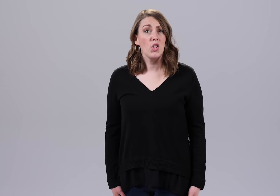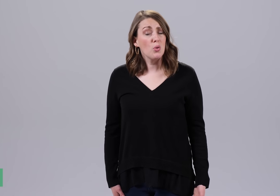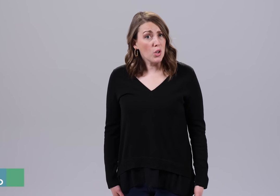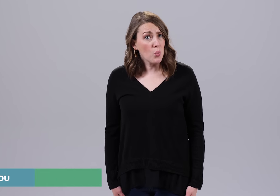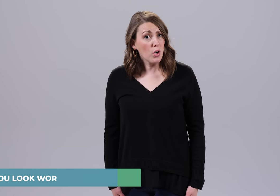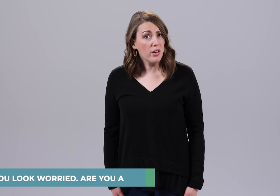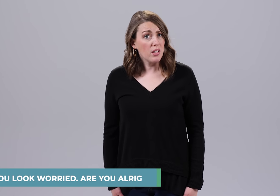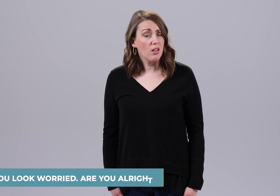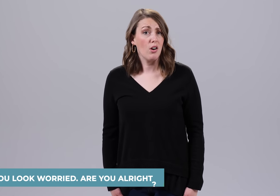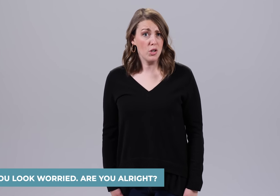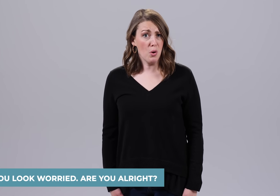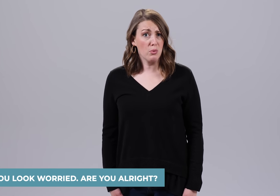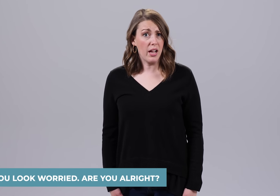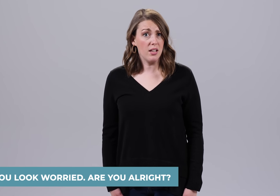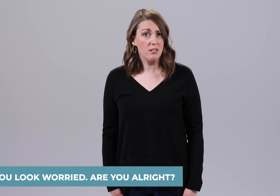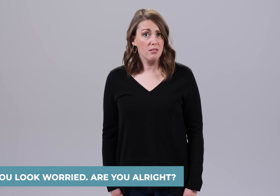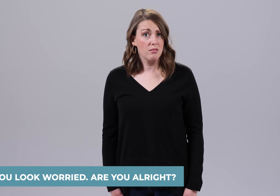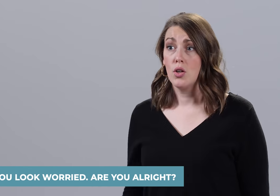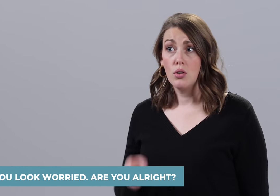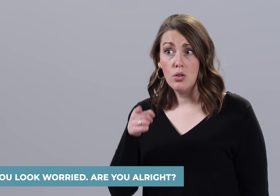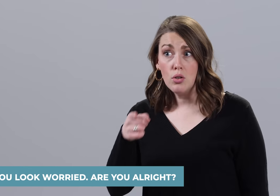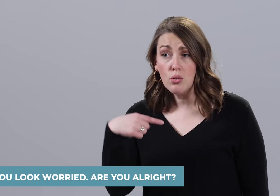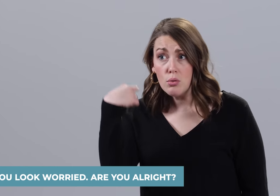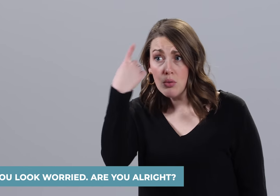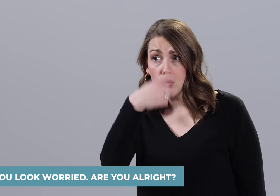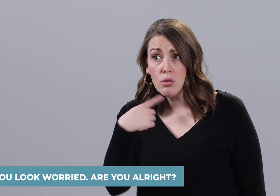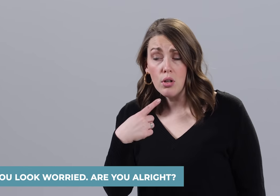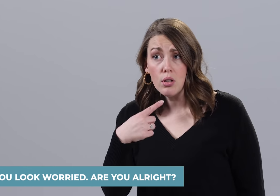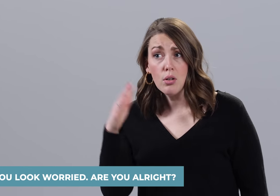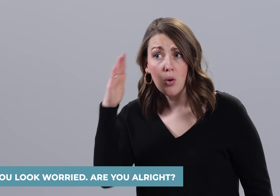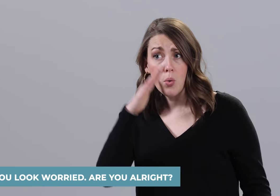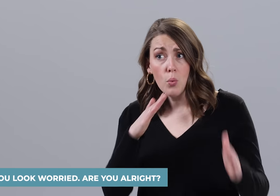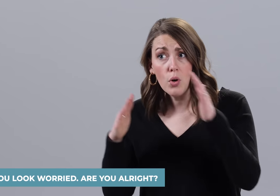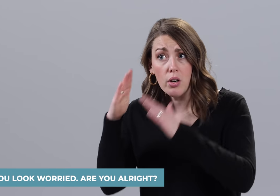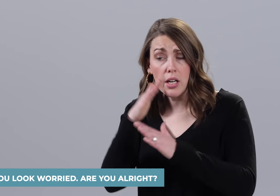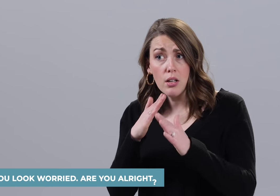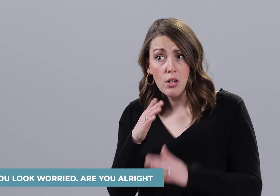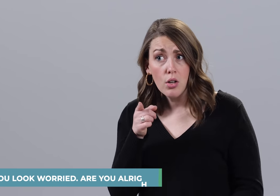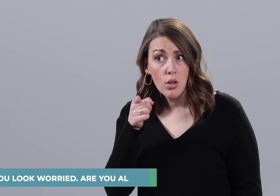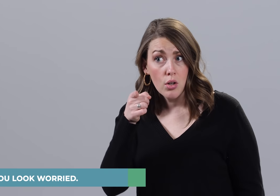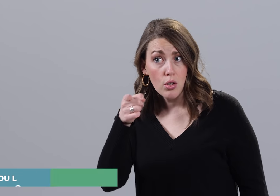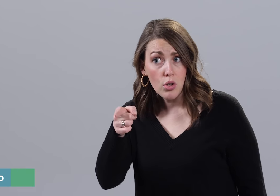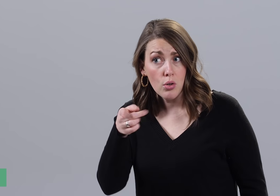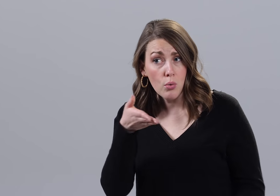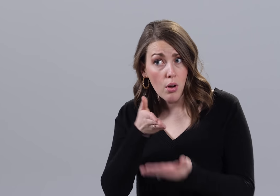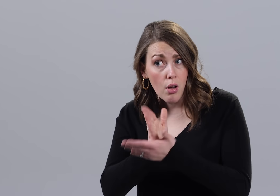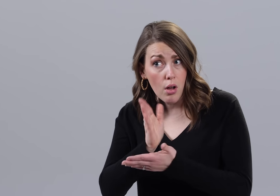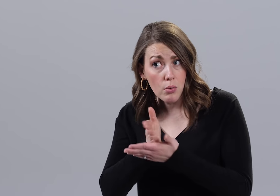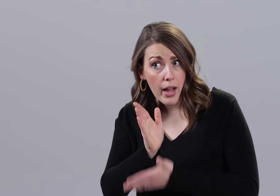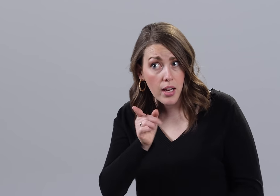You look worried. Are you alright? YOU LOOK WORRIED. YOU ALRIGHT?